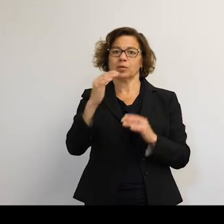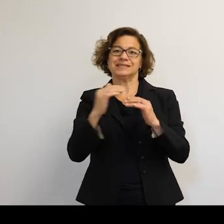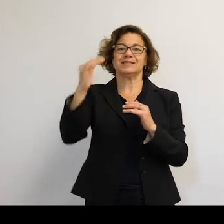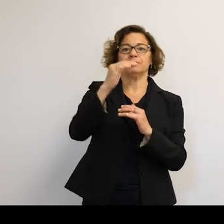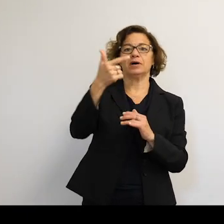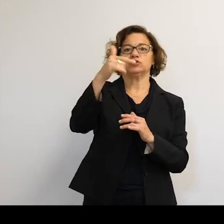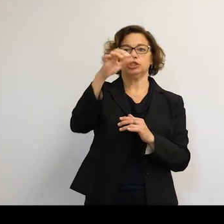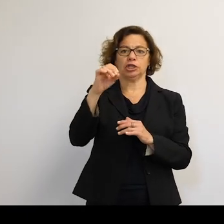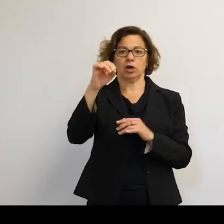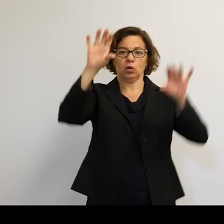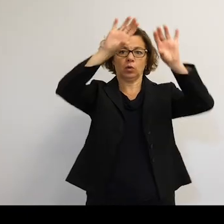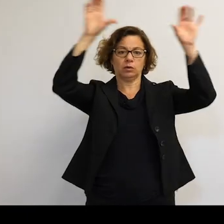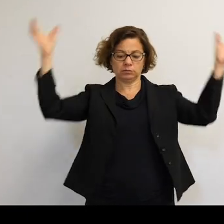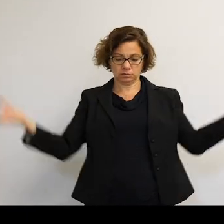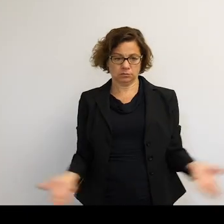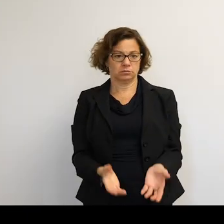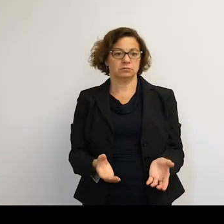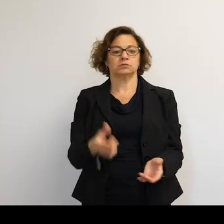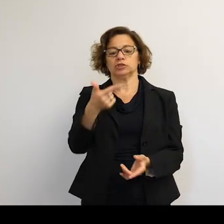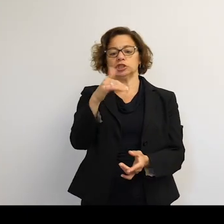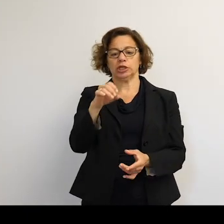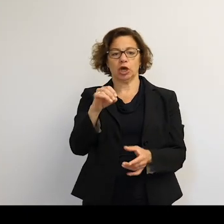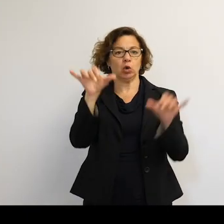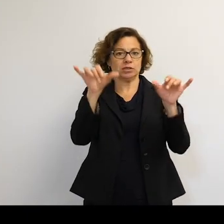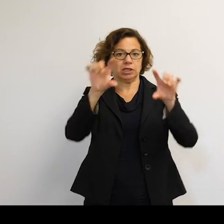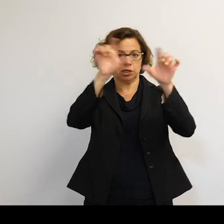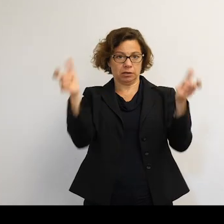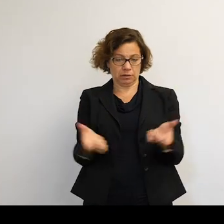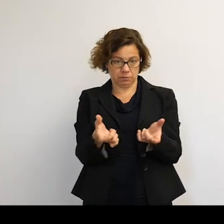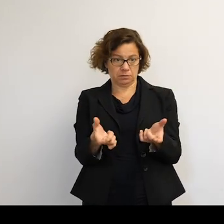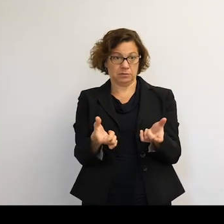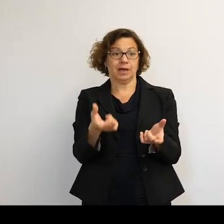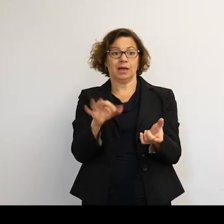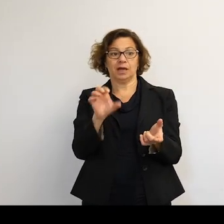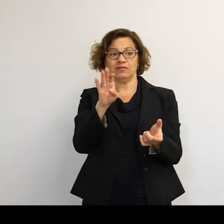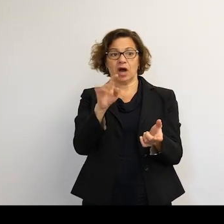So the geostationary ring. If there's an object in low Earth orbit where